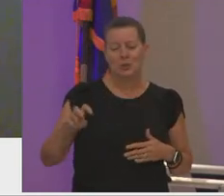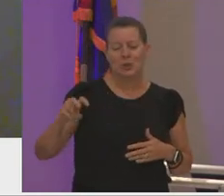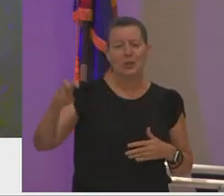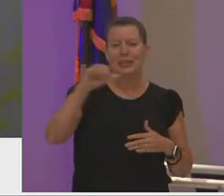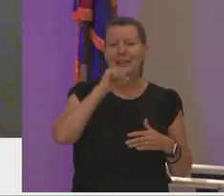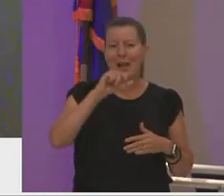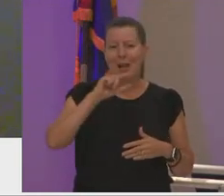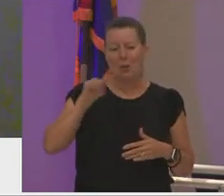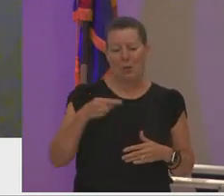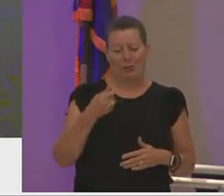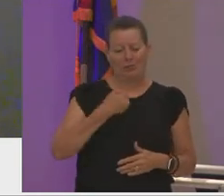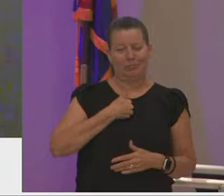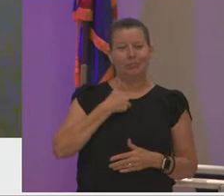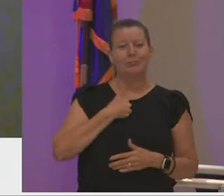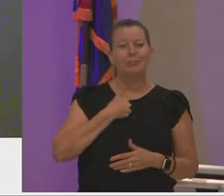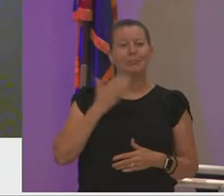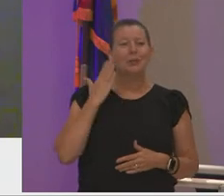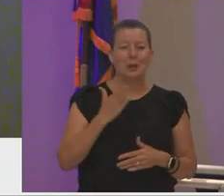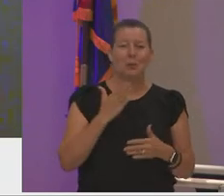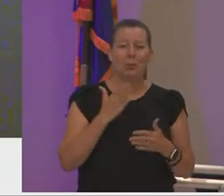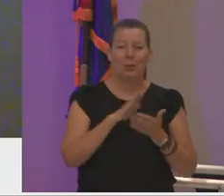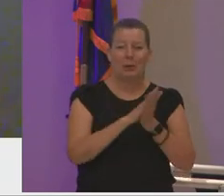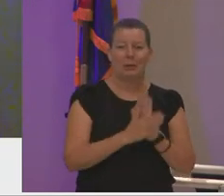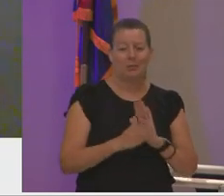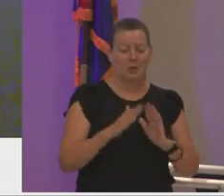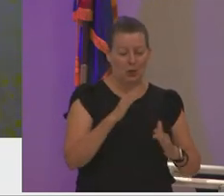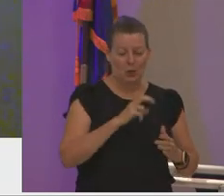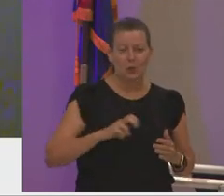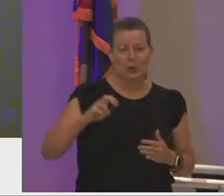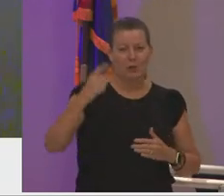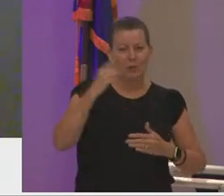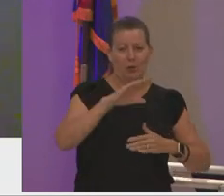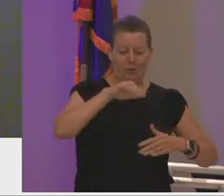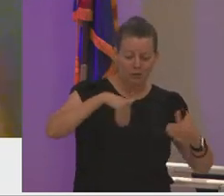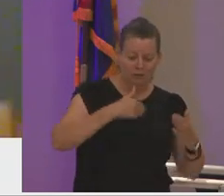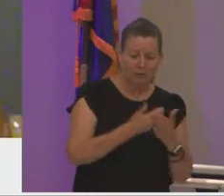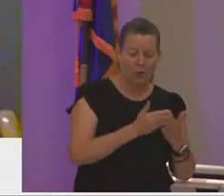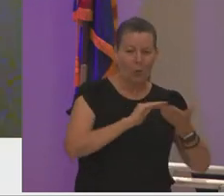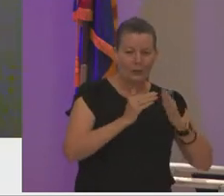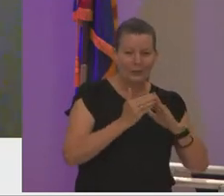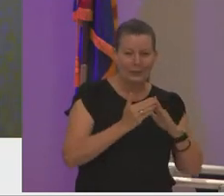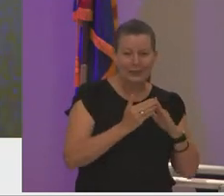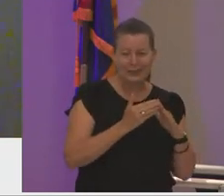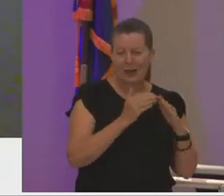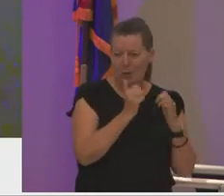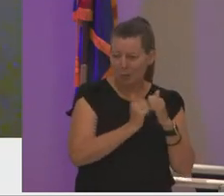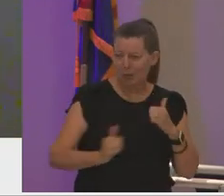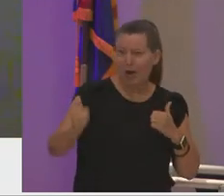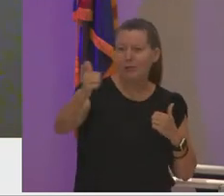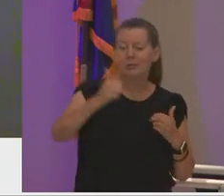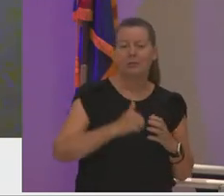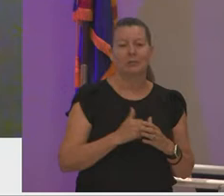own it would in fact be the journey of an entire city and one day beyond i knew that i could serve